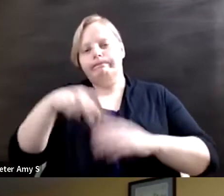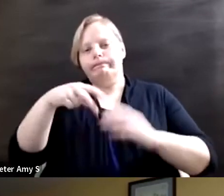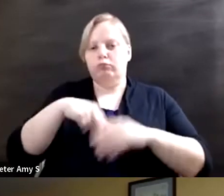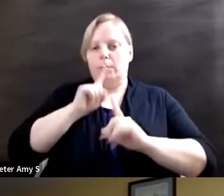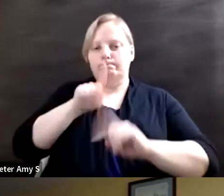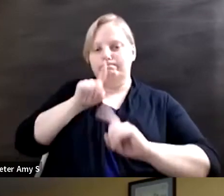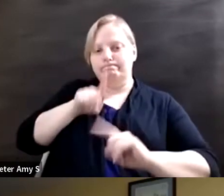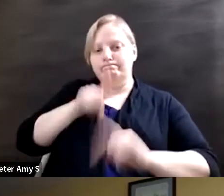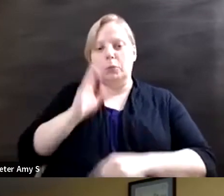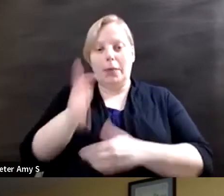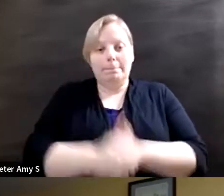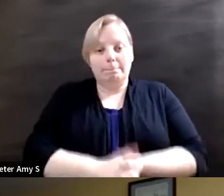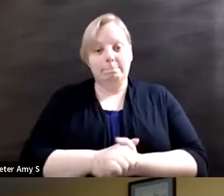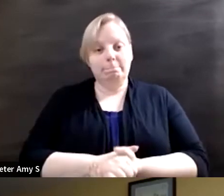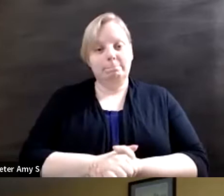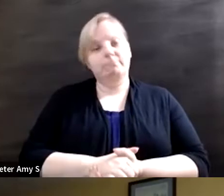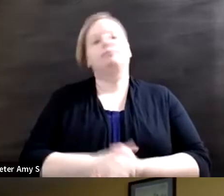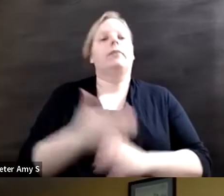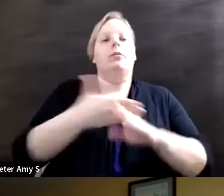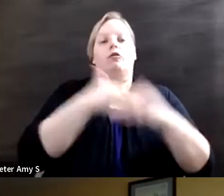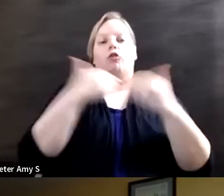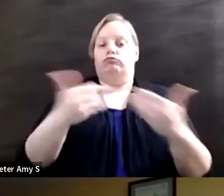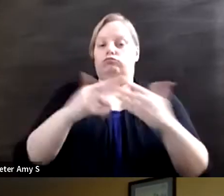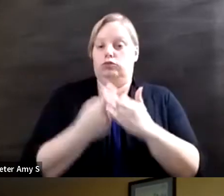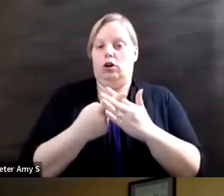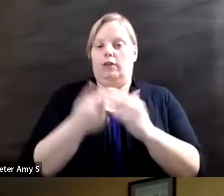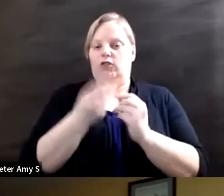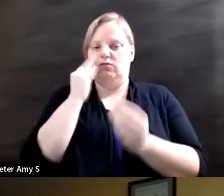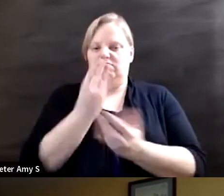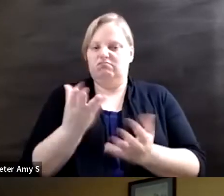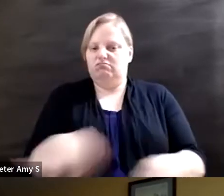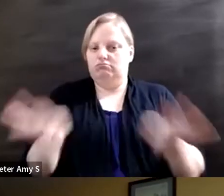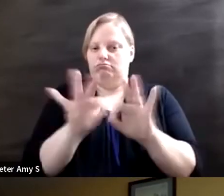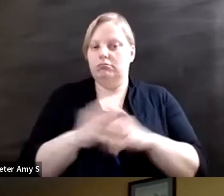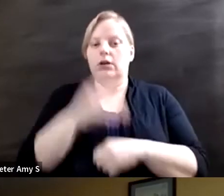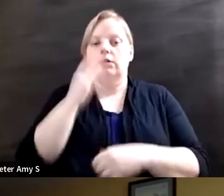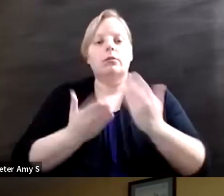remarks now before we get started a couple of notes as you may have heard this event is